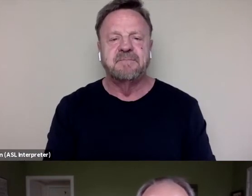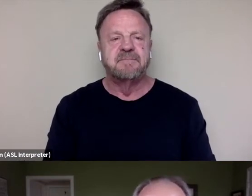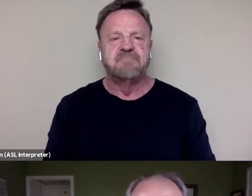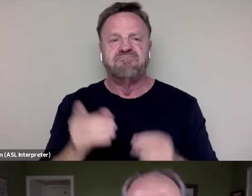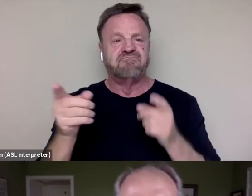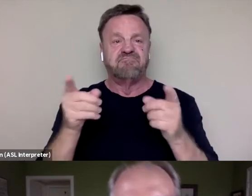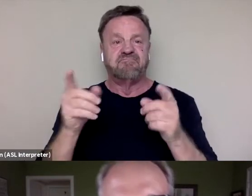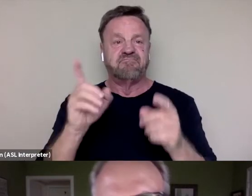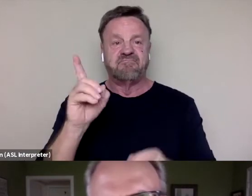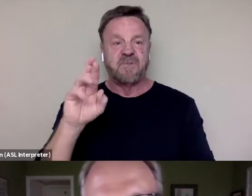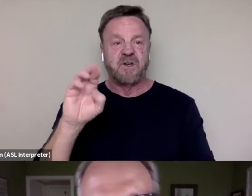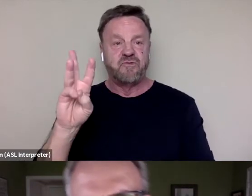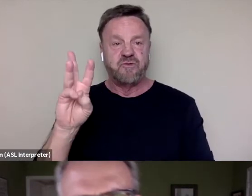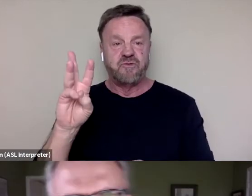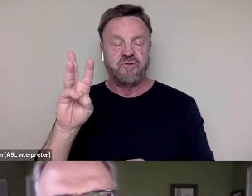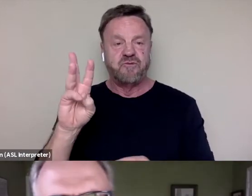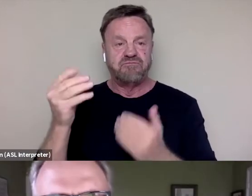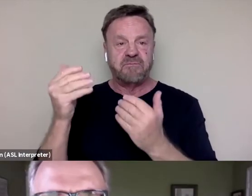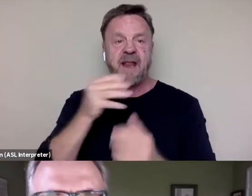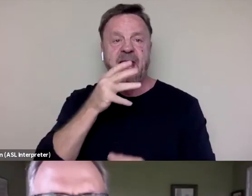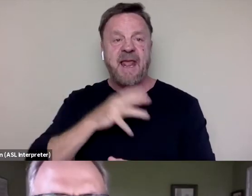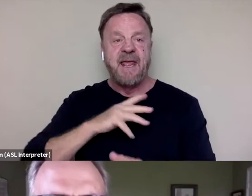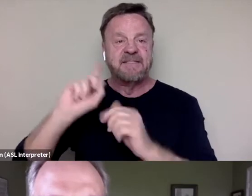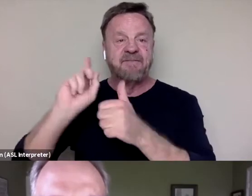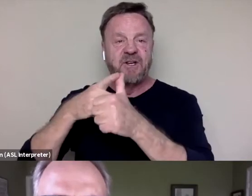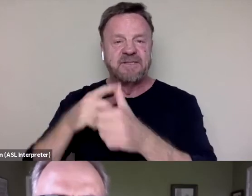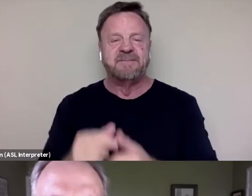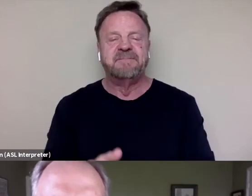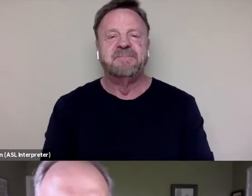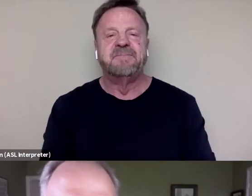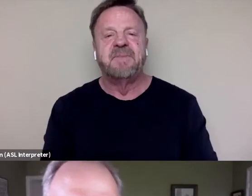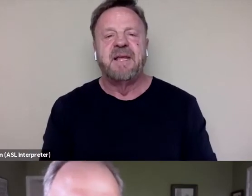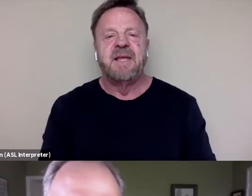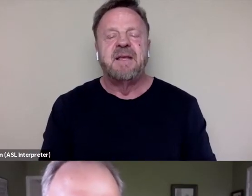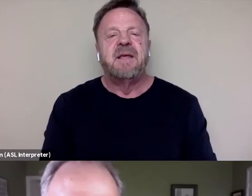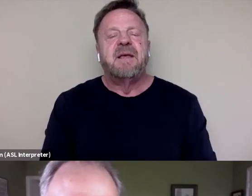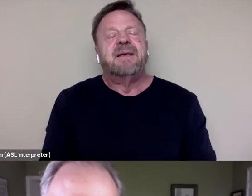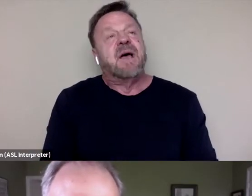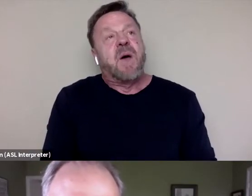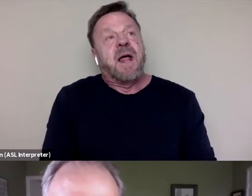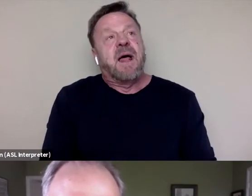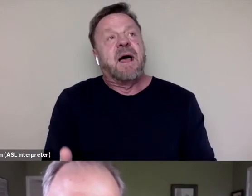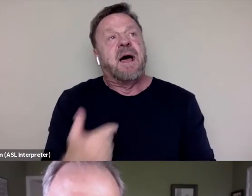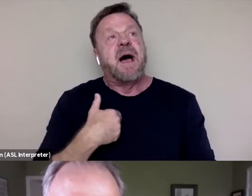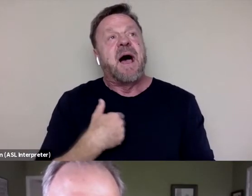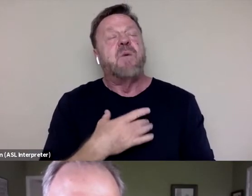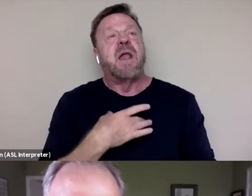Drew, you can go ahead. Ladies first. You know, I would like for everyone to reflect